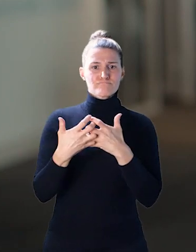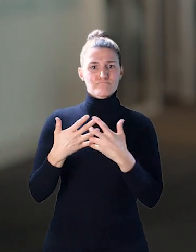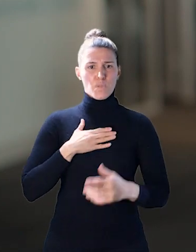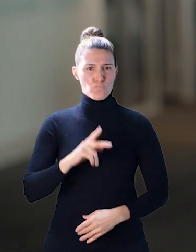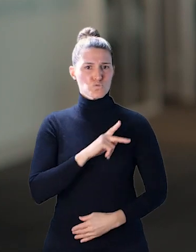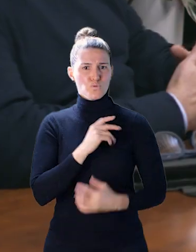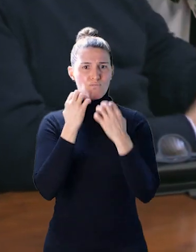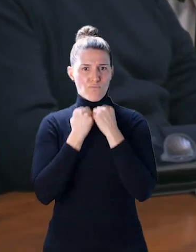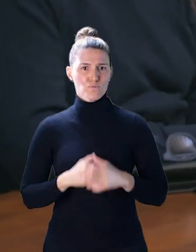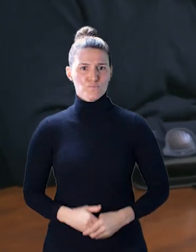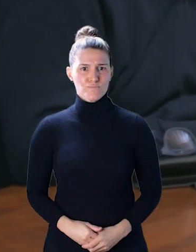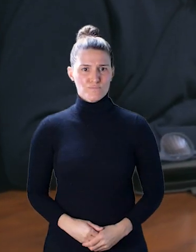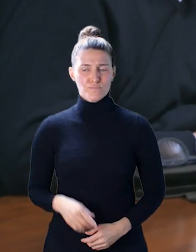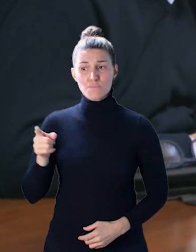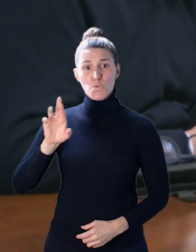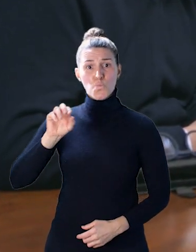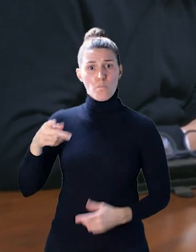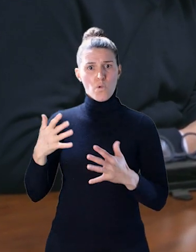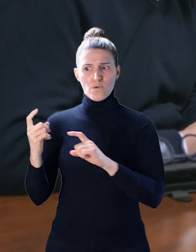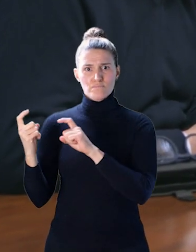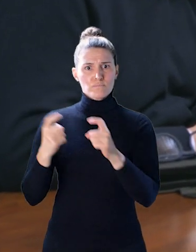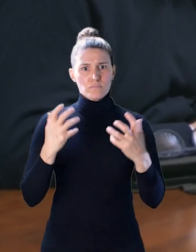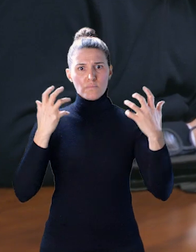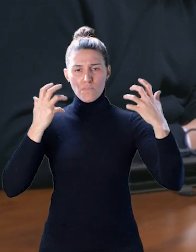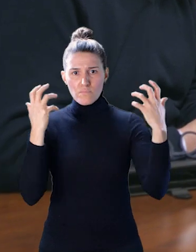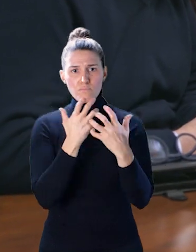personal values. Roop provides amazing contributions to Small Business BC.